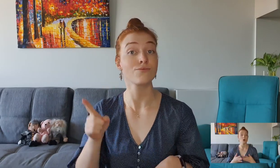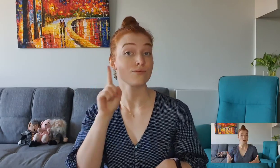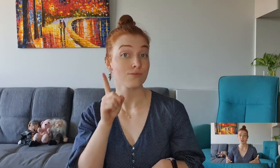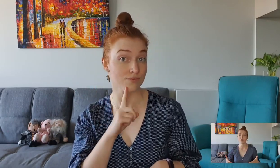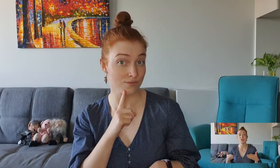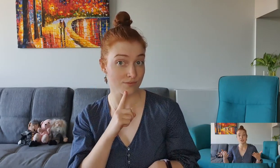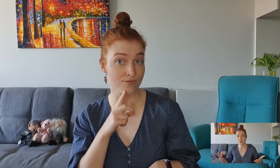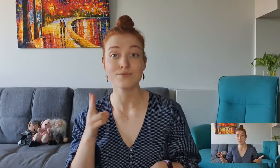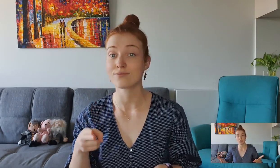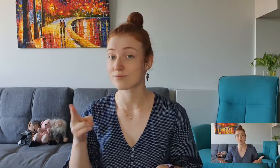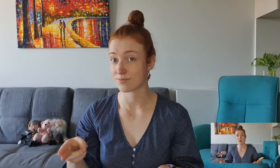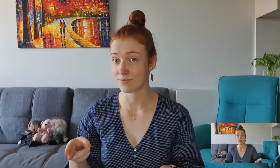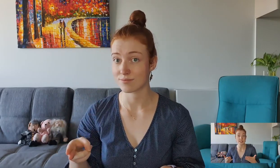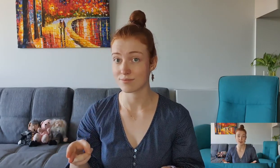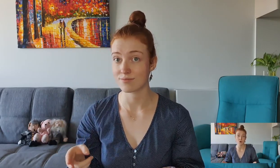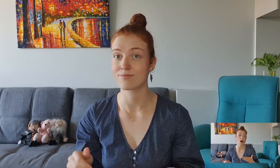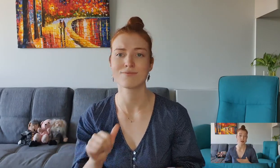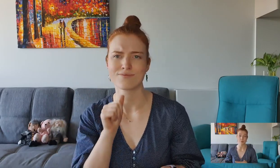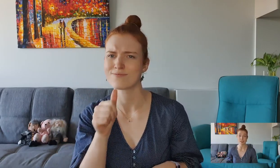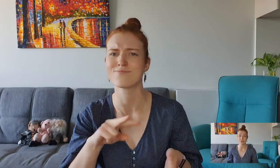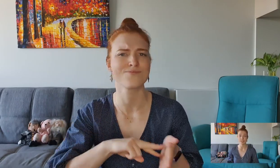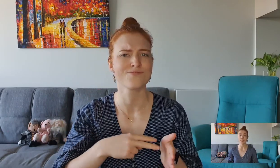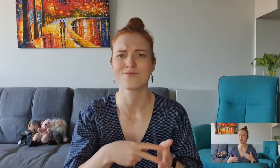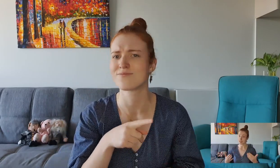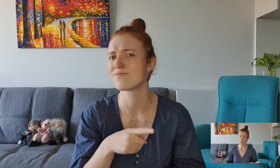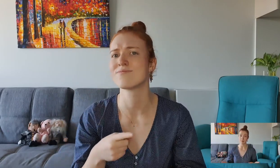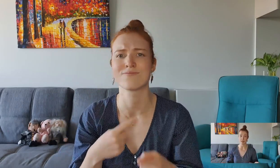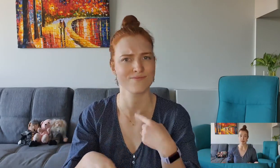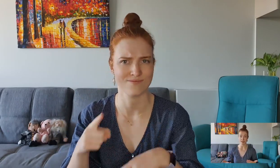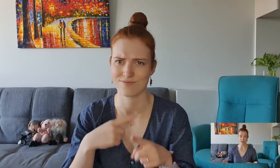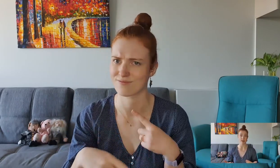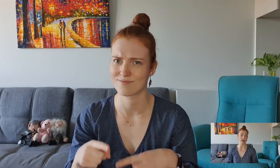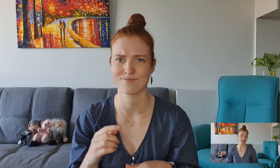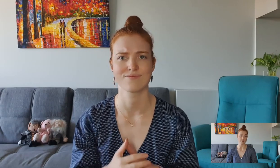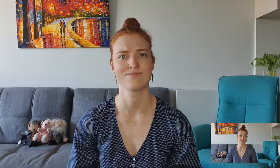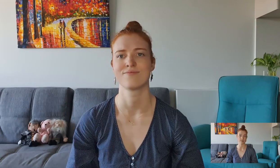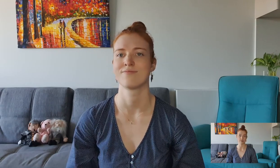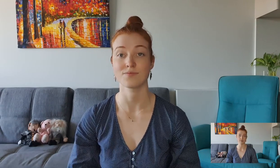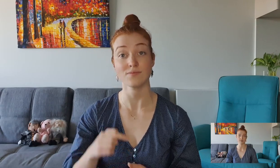Also, just because someone is deaf or hard of hearing doesn't mean that they sign either